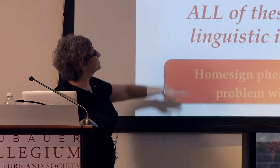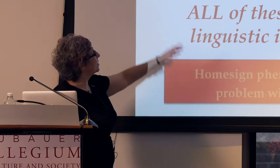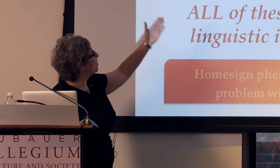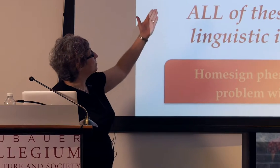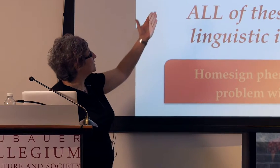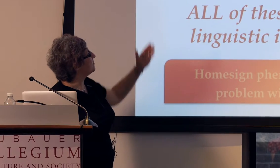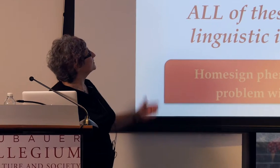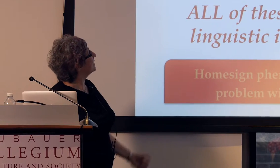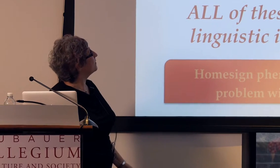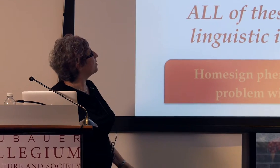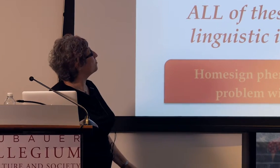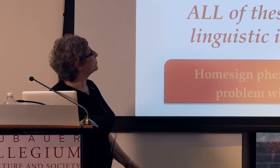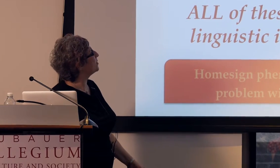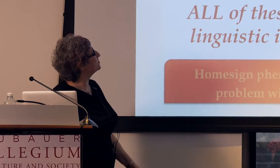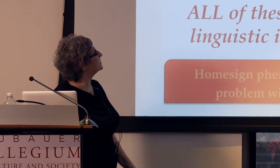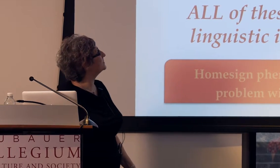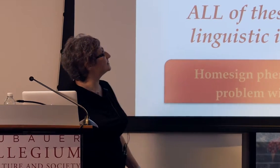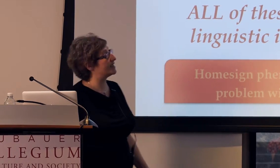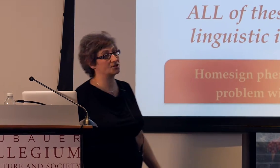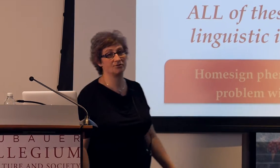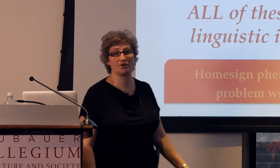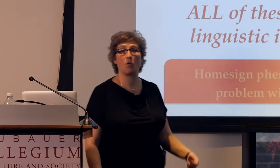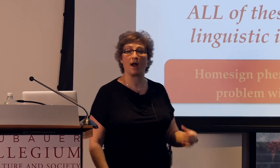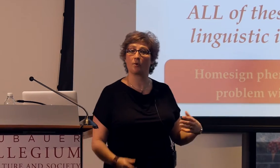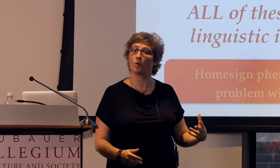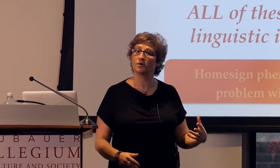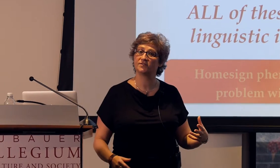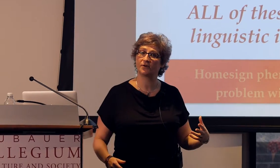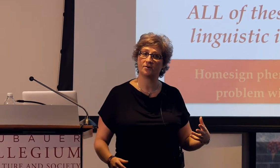So, Tomasello proposes that children acquire words first